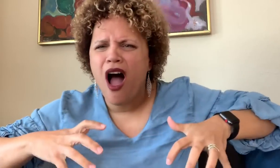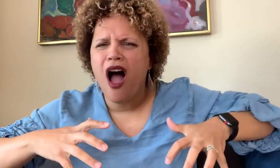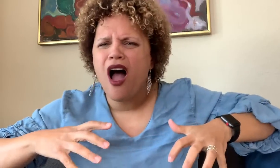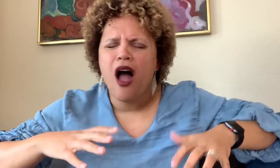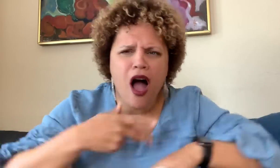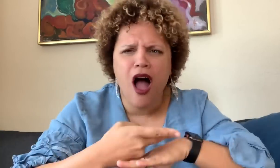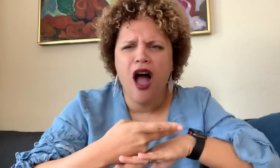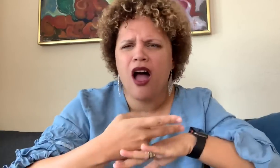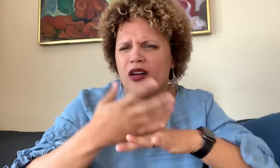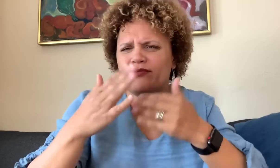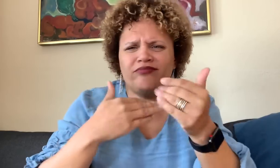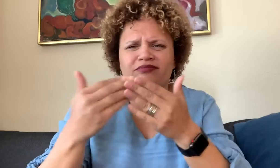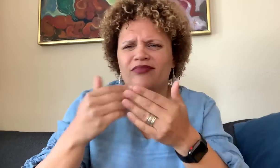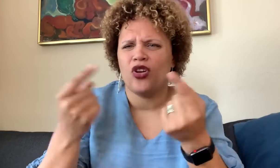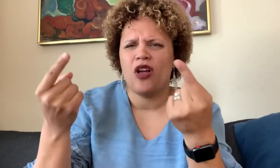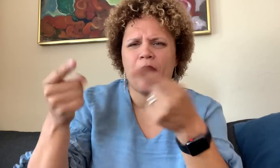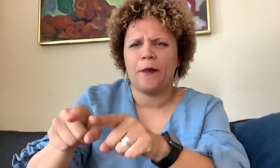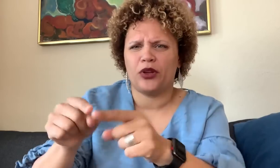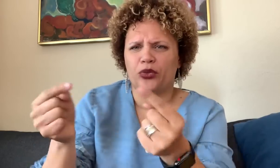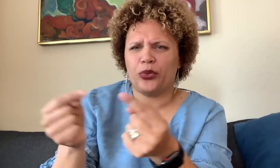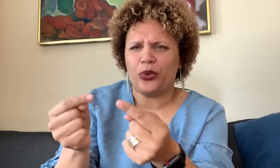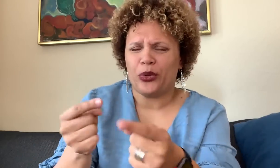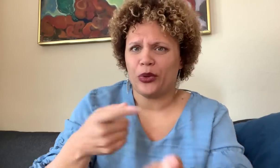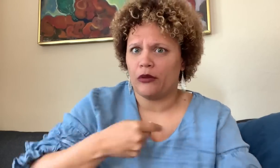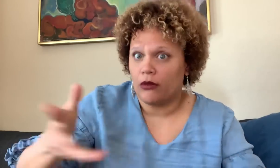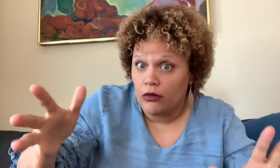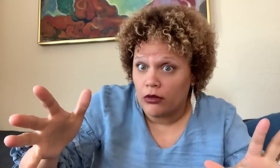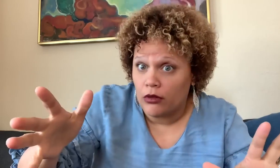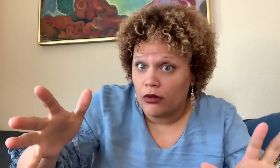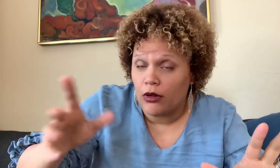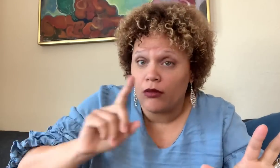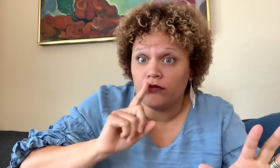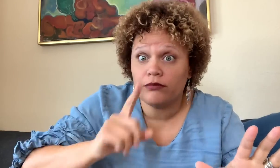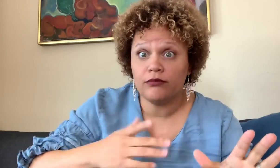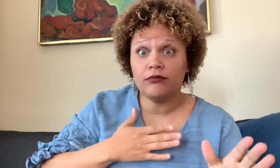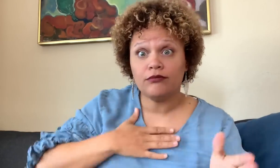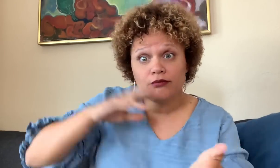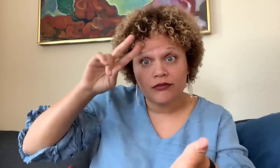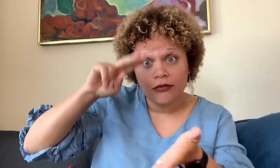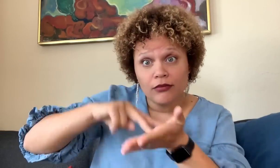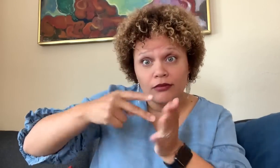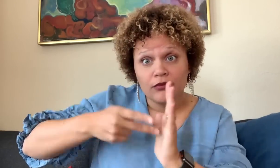or possibly knocked off their feet. Whatever happens, your intent was